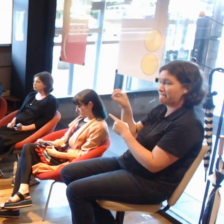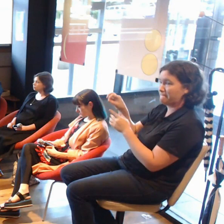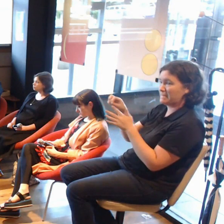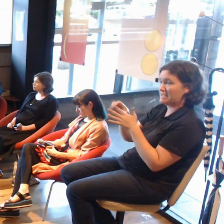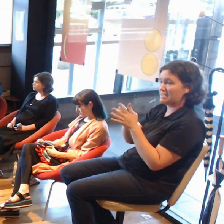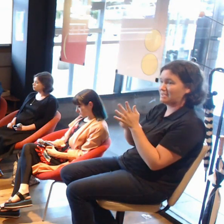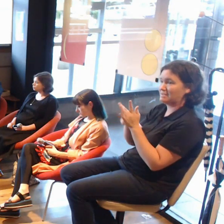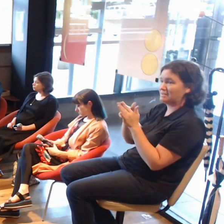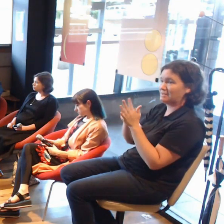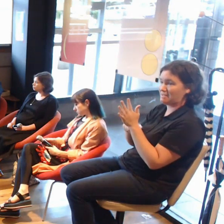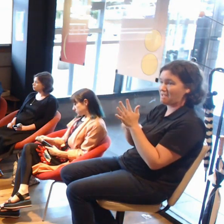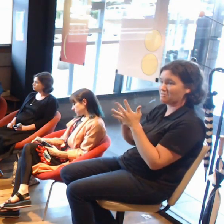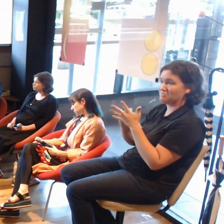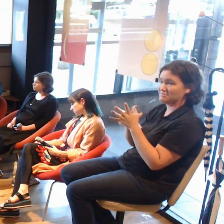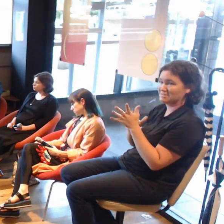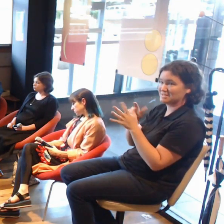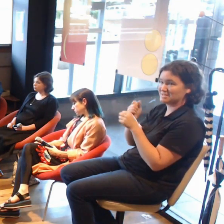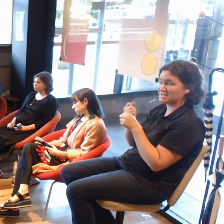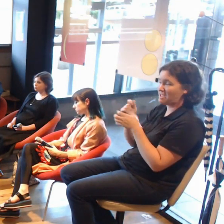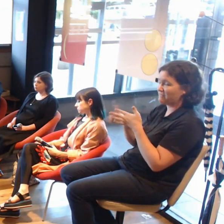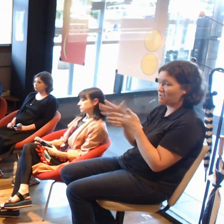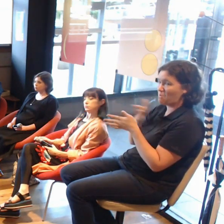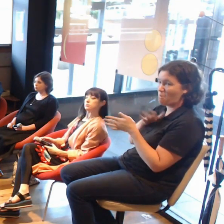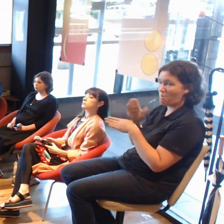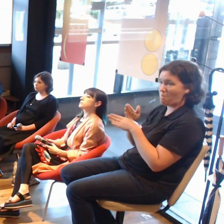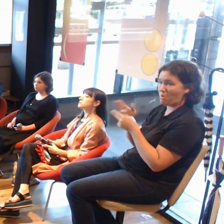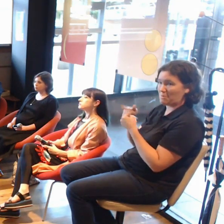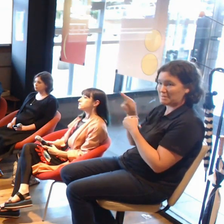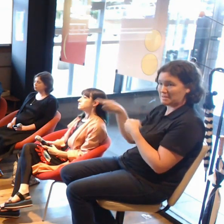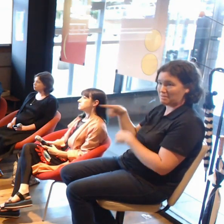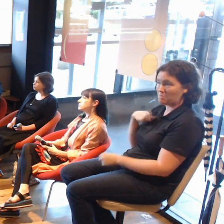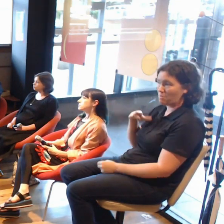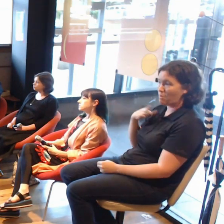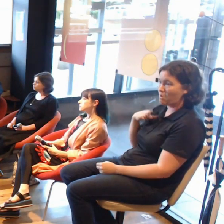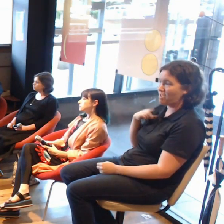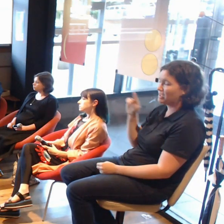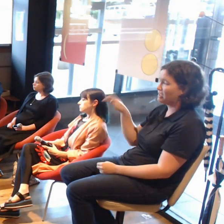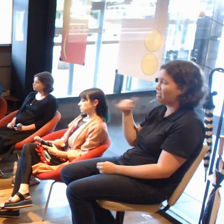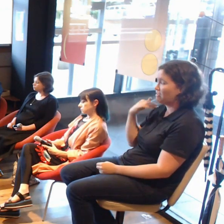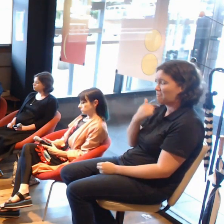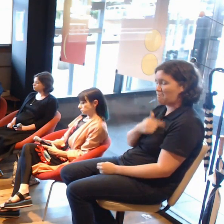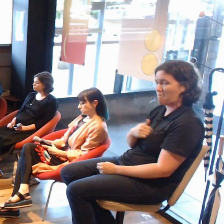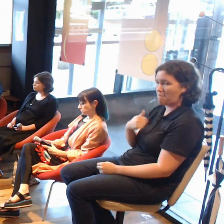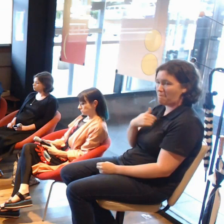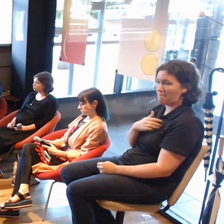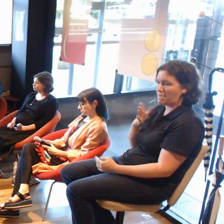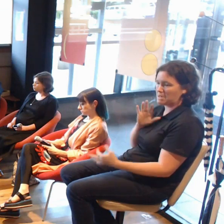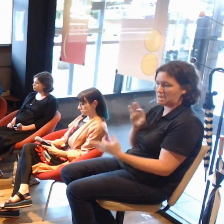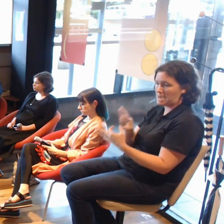but two that I'll mention are his tireless commitment to engaging with new forms, and also new technologies,